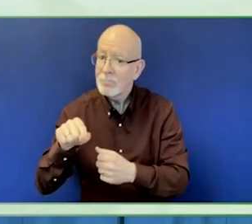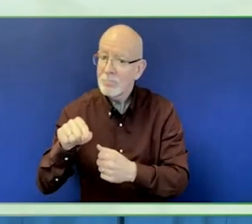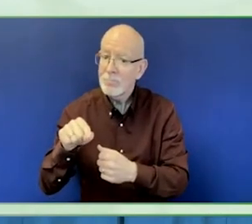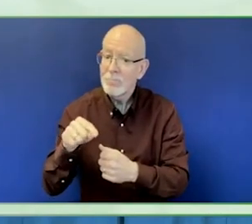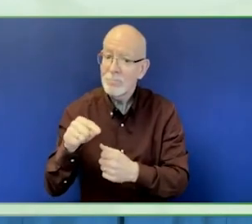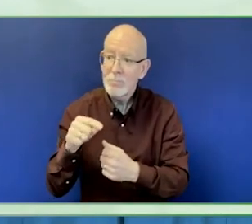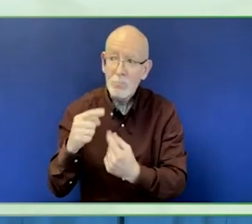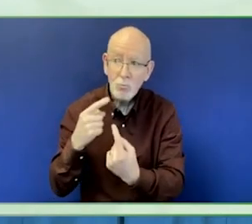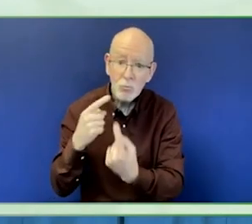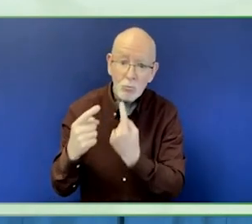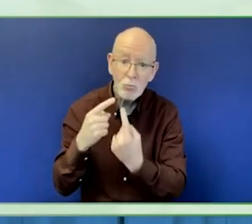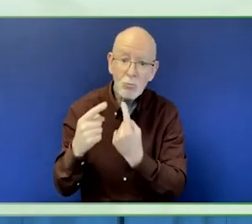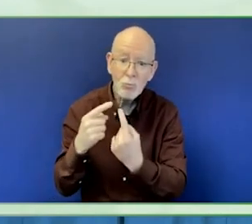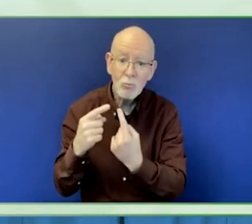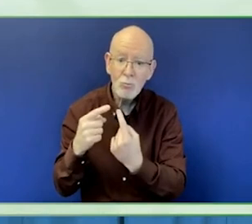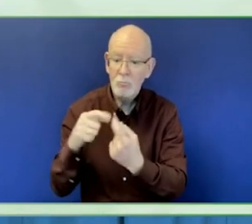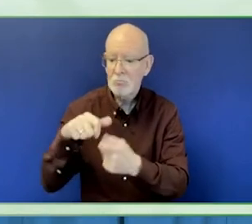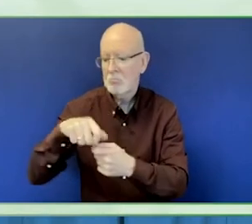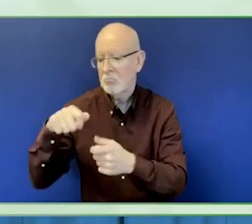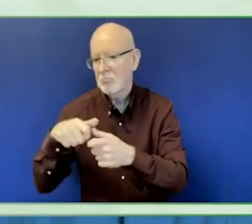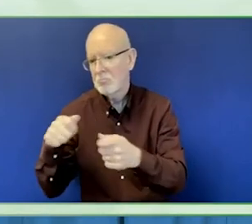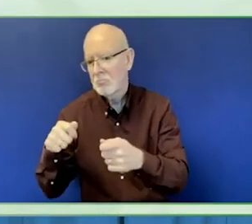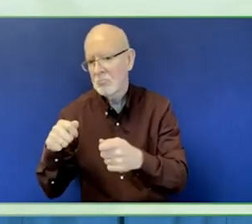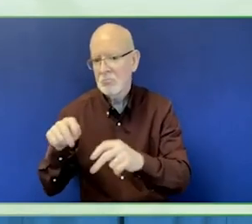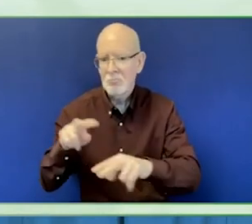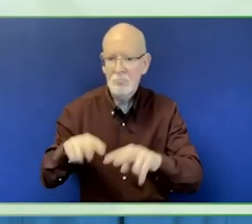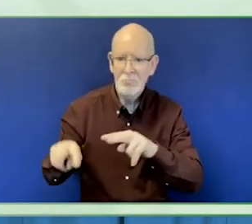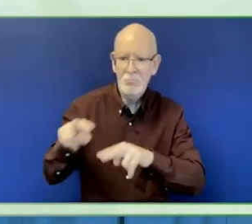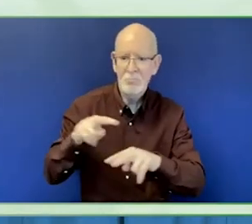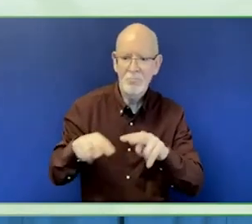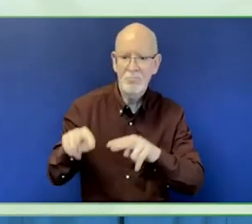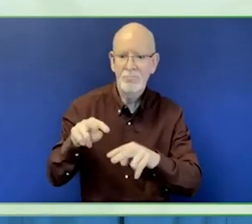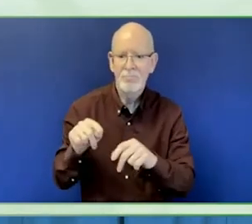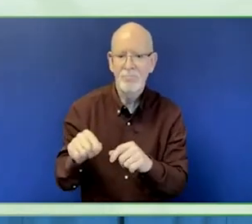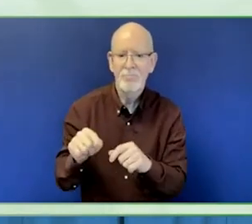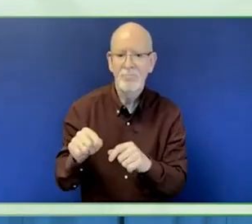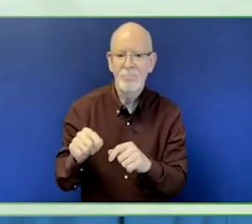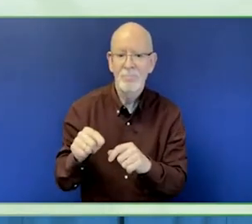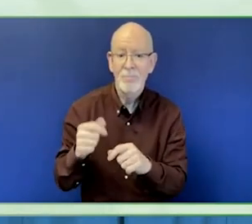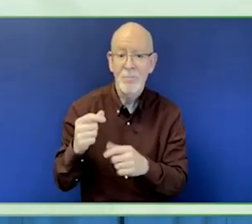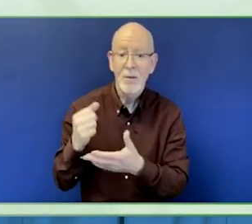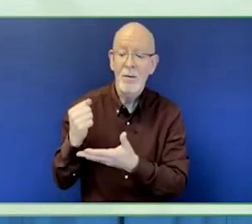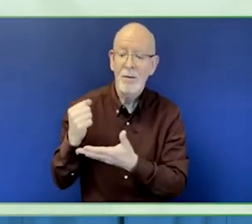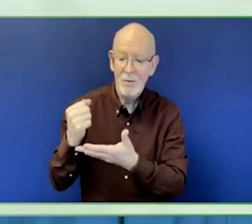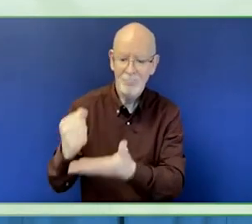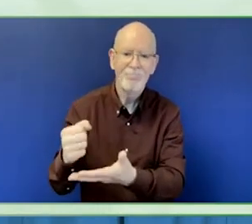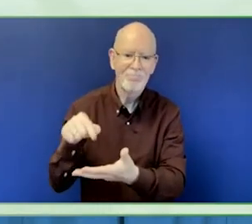In both of these programs, capacity building of grantees is important.